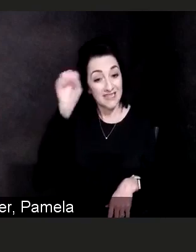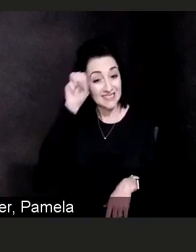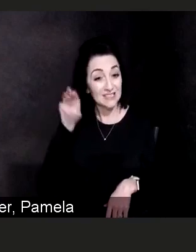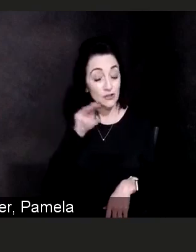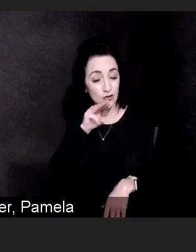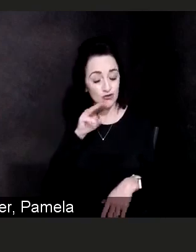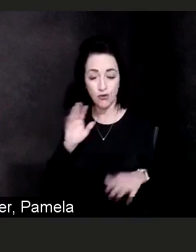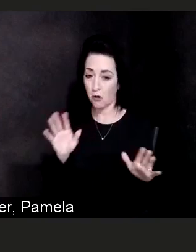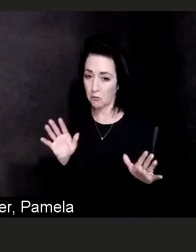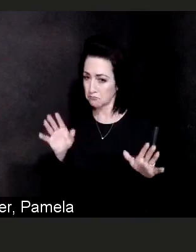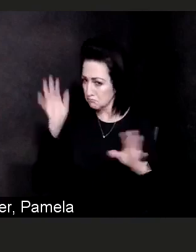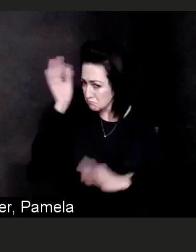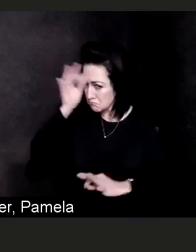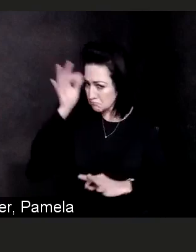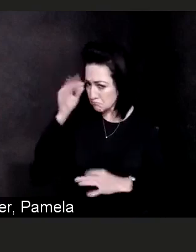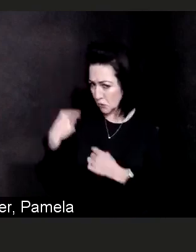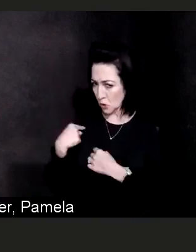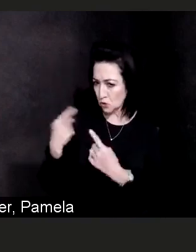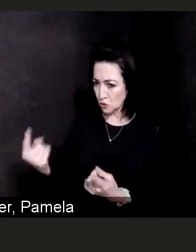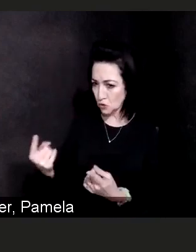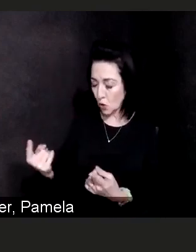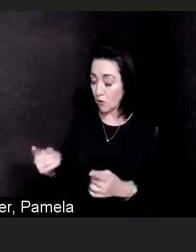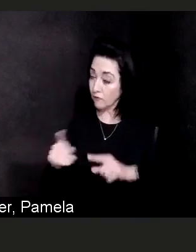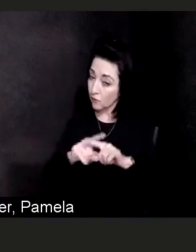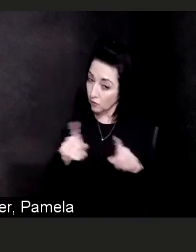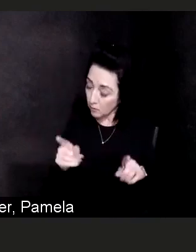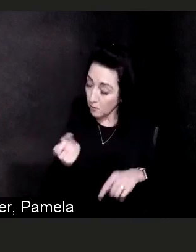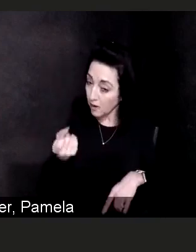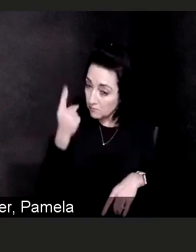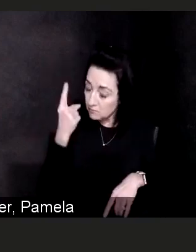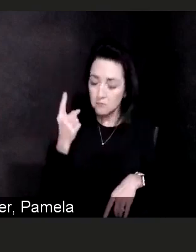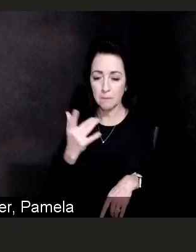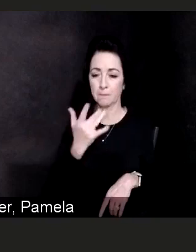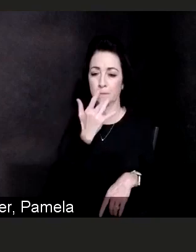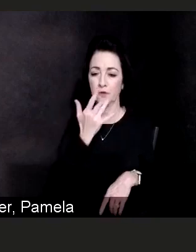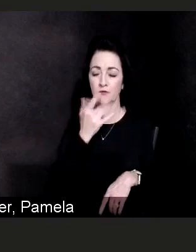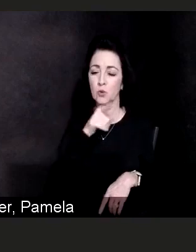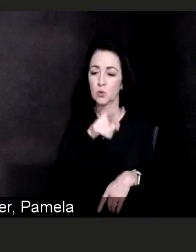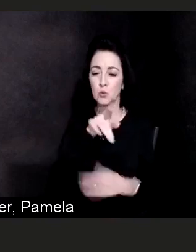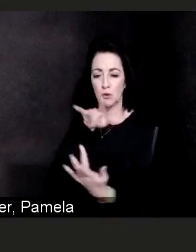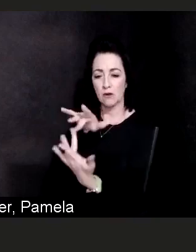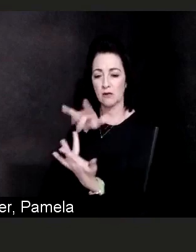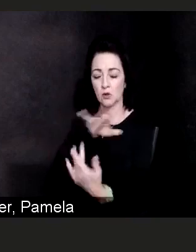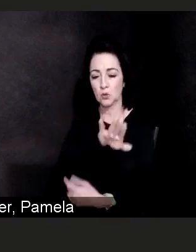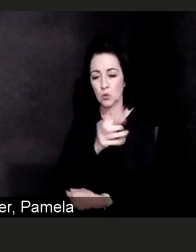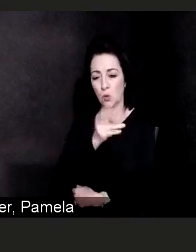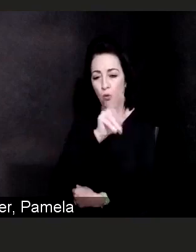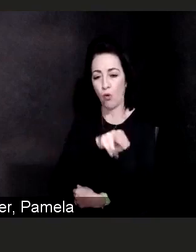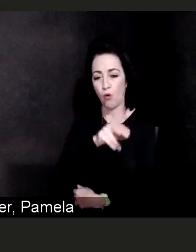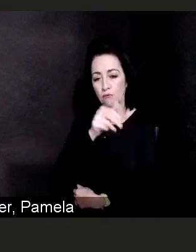but there is no listed contraindication for the Moderna or the Pfizer COVID-19 vaccine